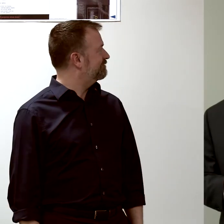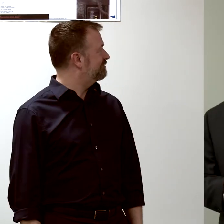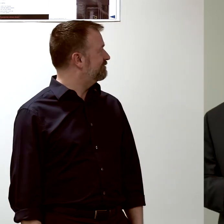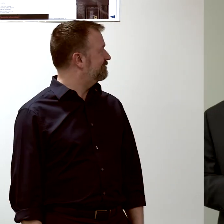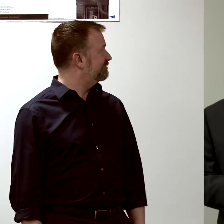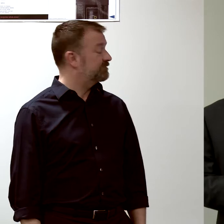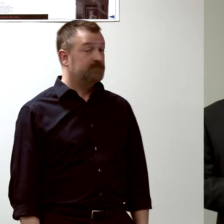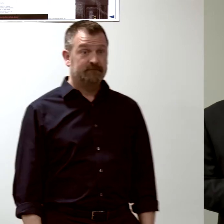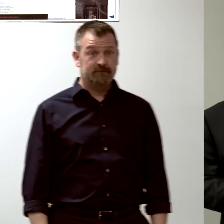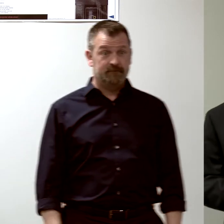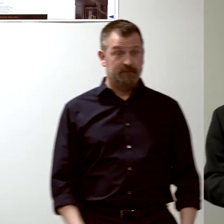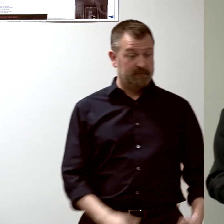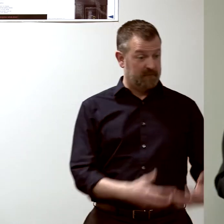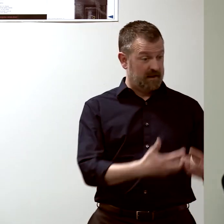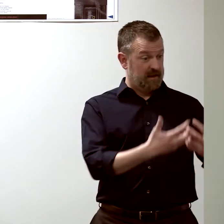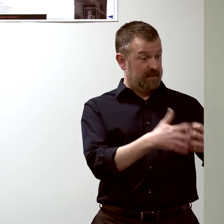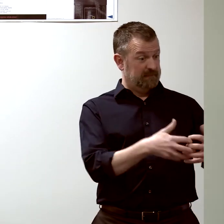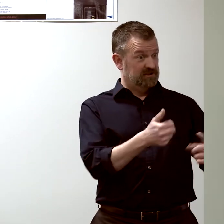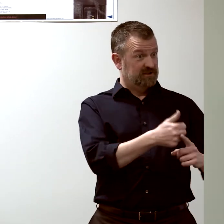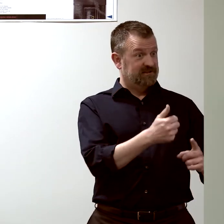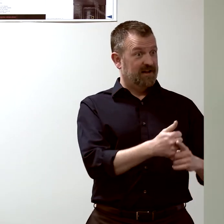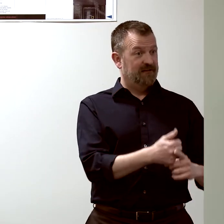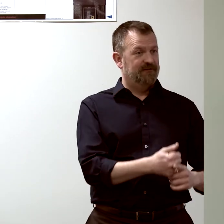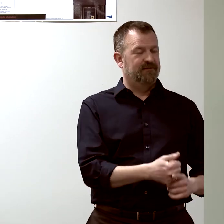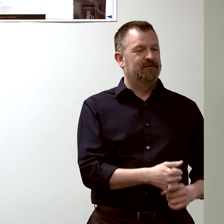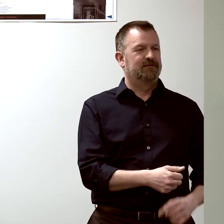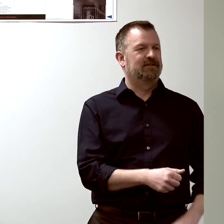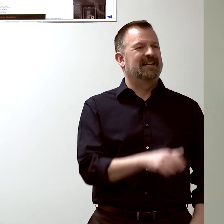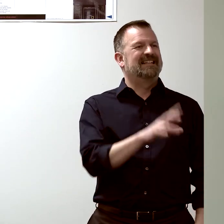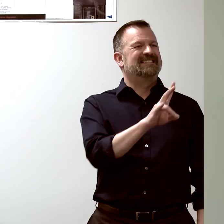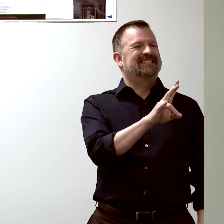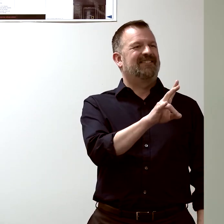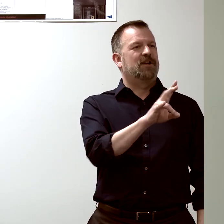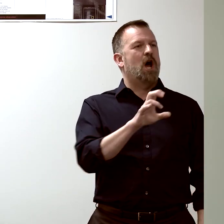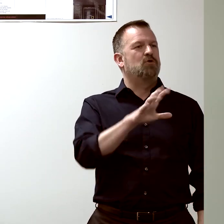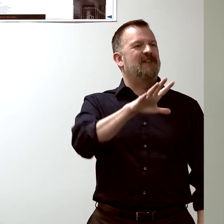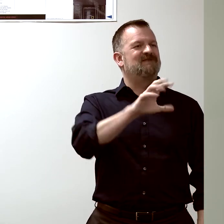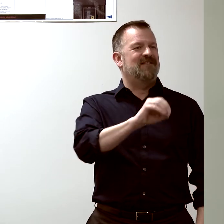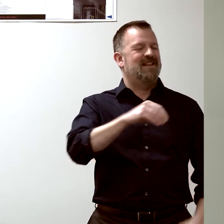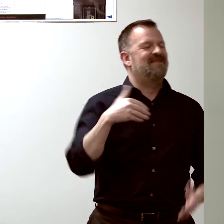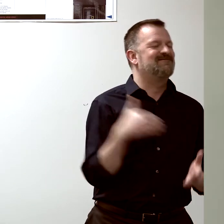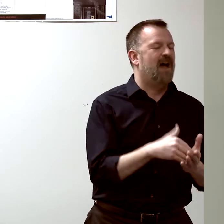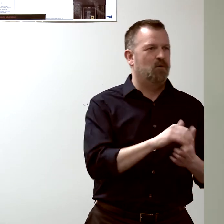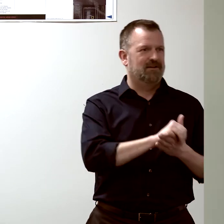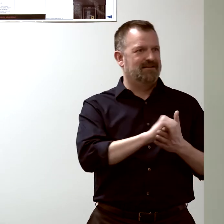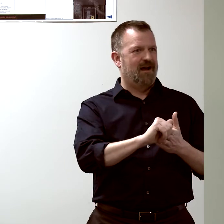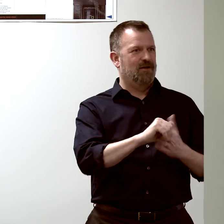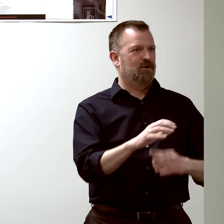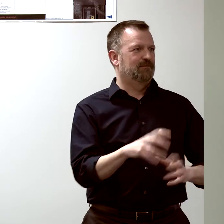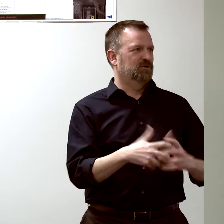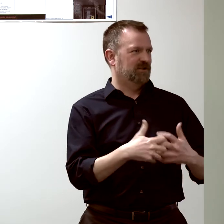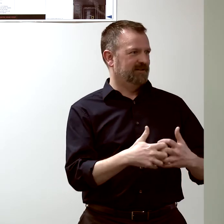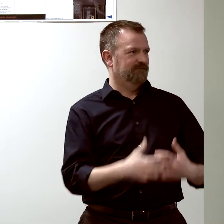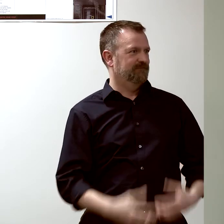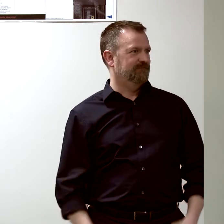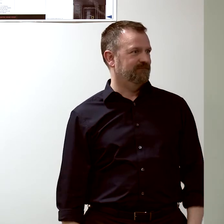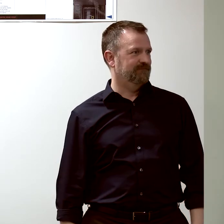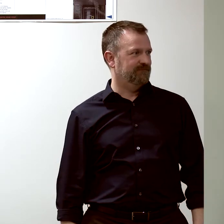The machine that does this is a $3/4 million machine... [Coughs]